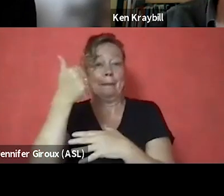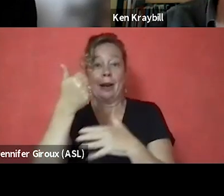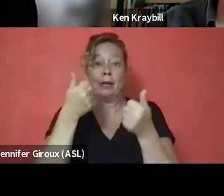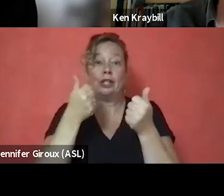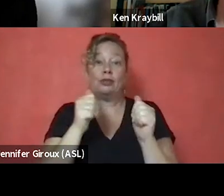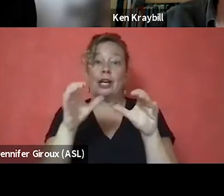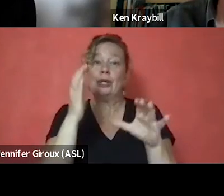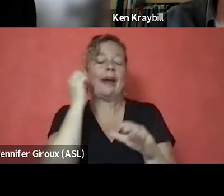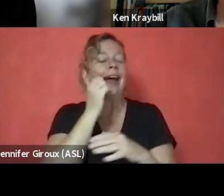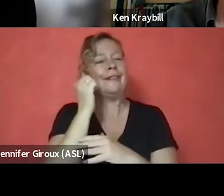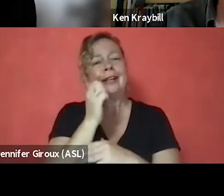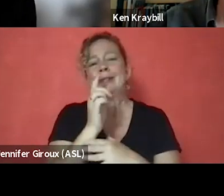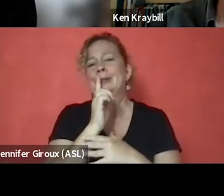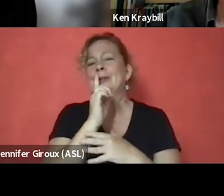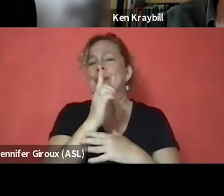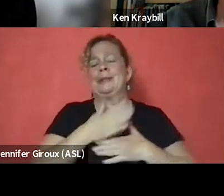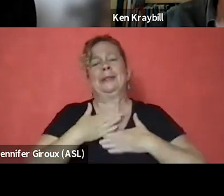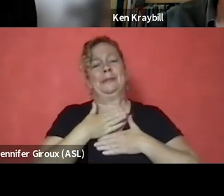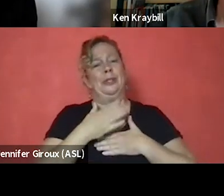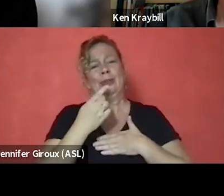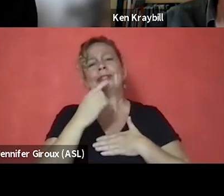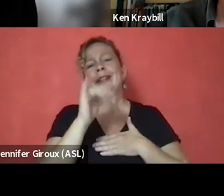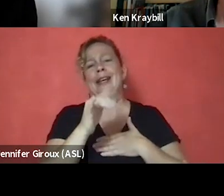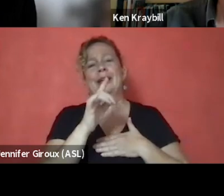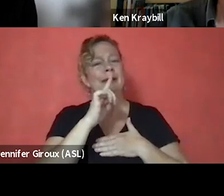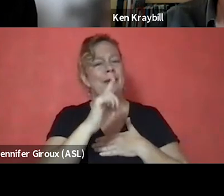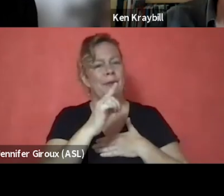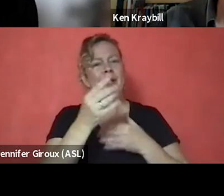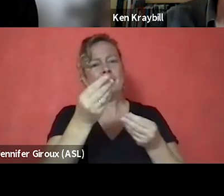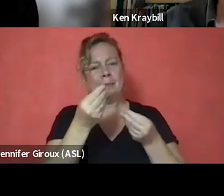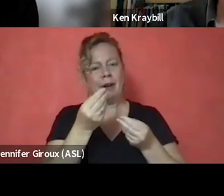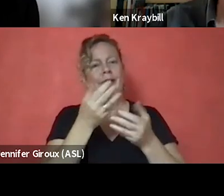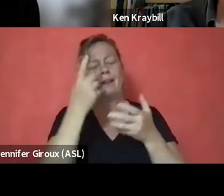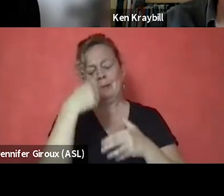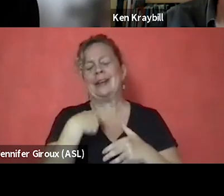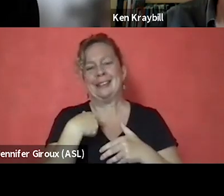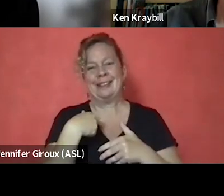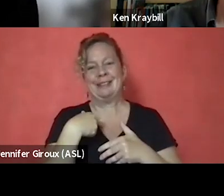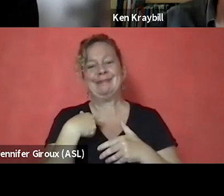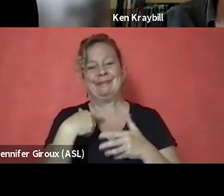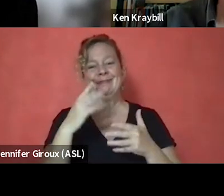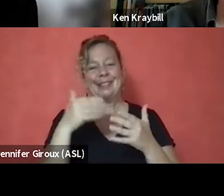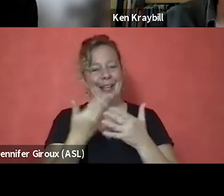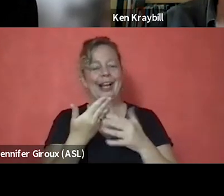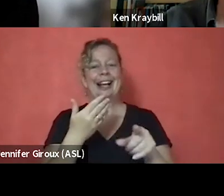And so, I really appreciate you saying that. It really brought a lot too. That's all I wanted to say. [Racquel] All right, I got one more.